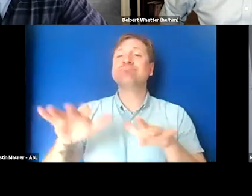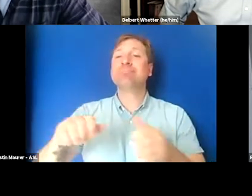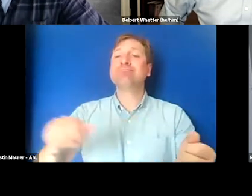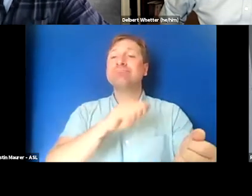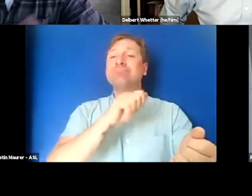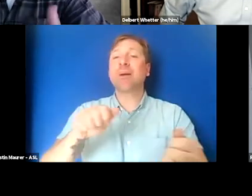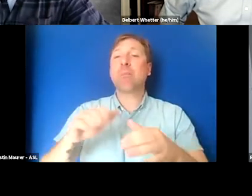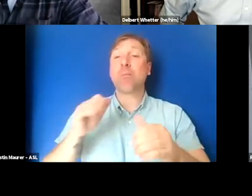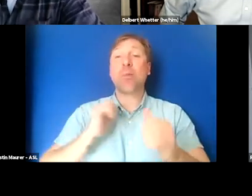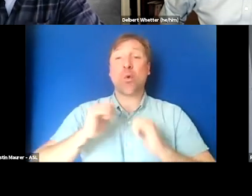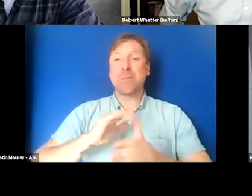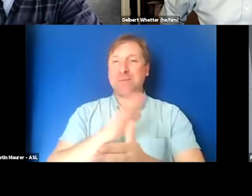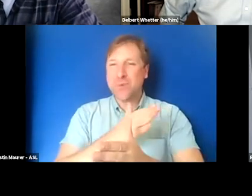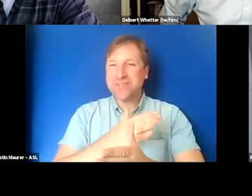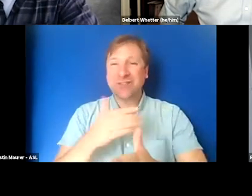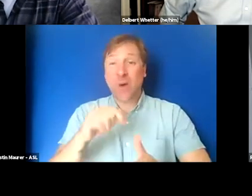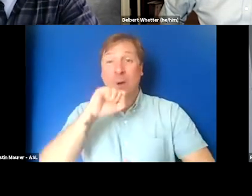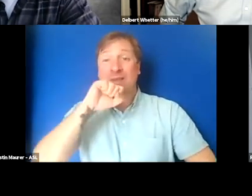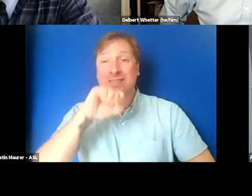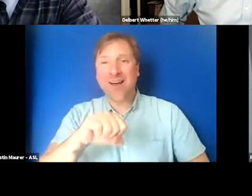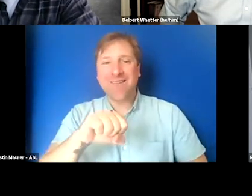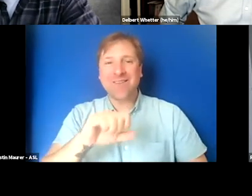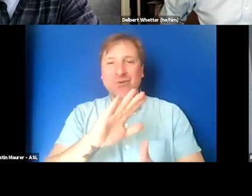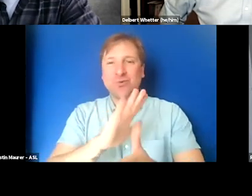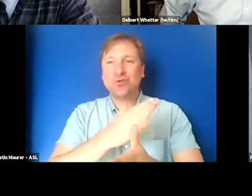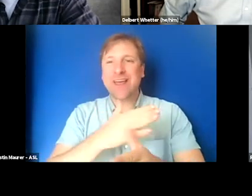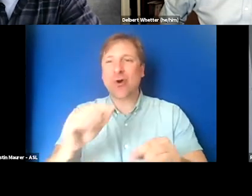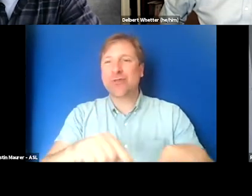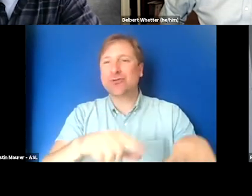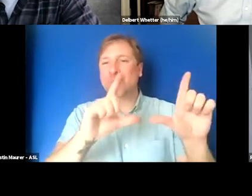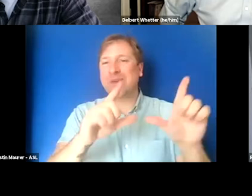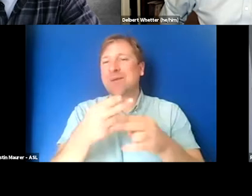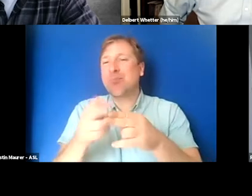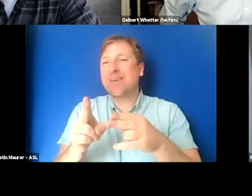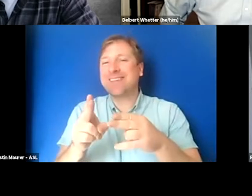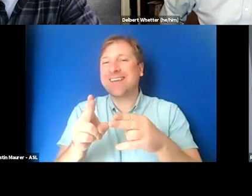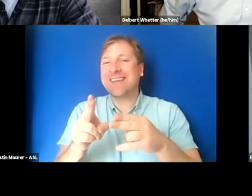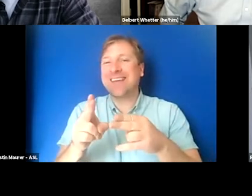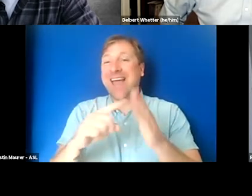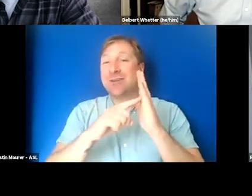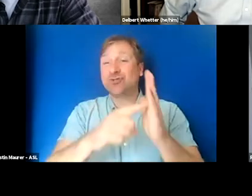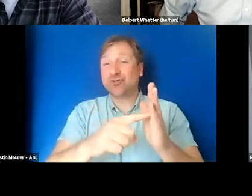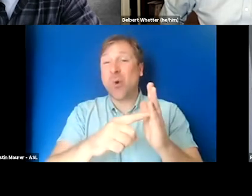And I just would love to share screen real quick and show everyone